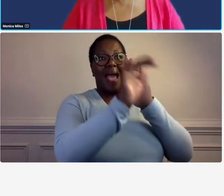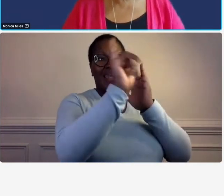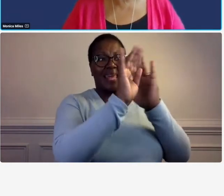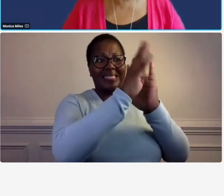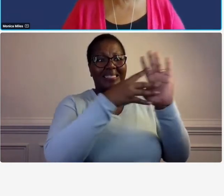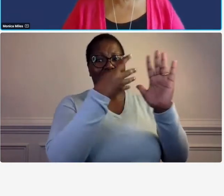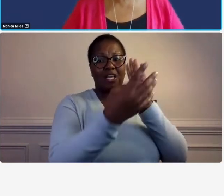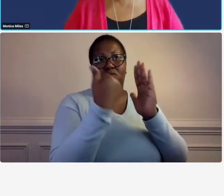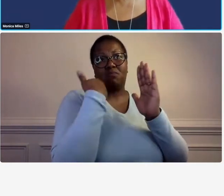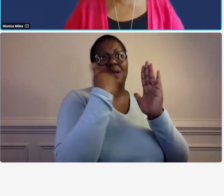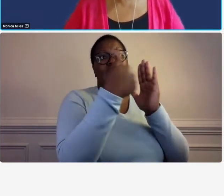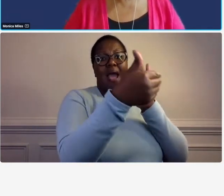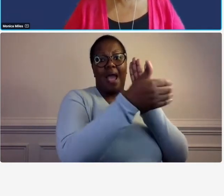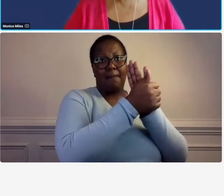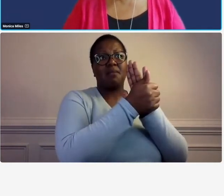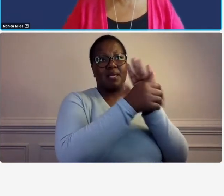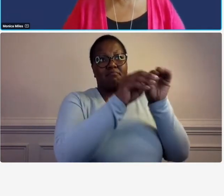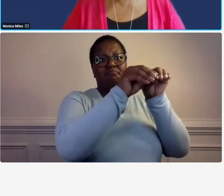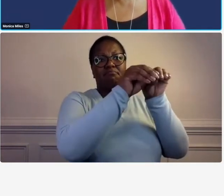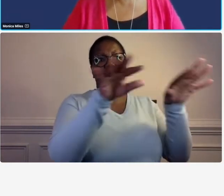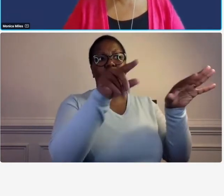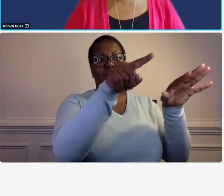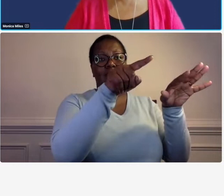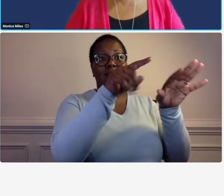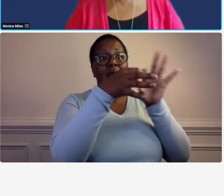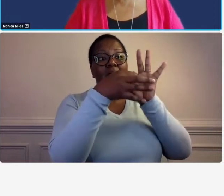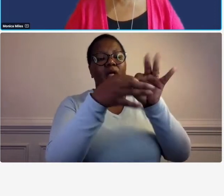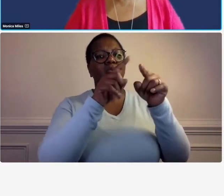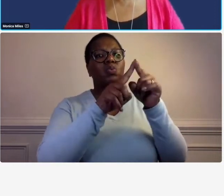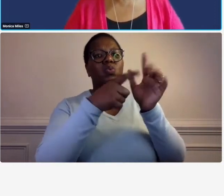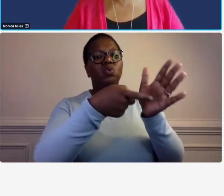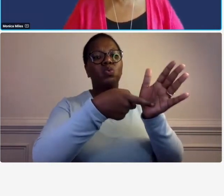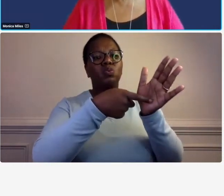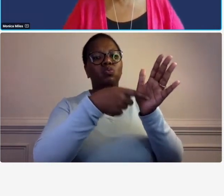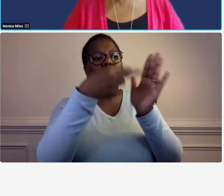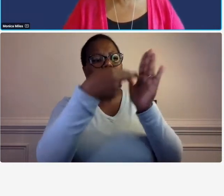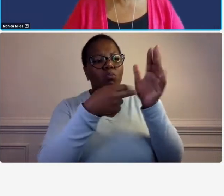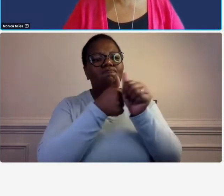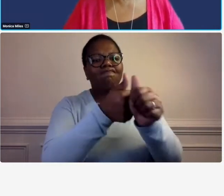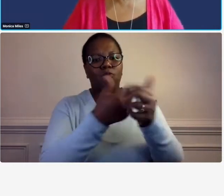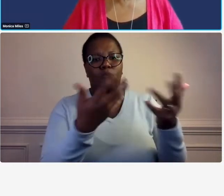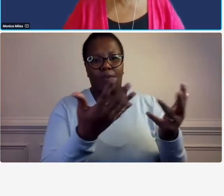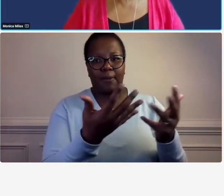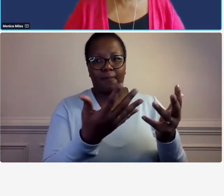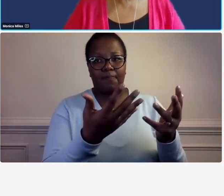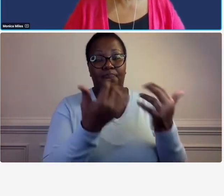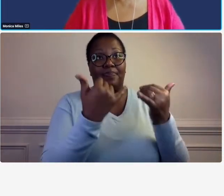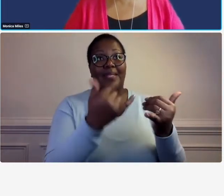that went out that addressed compliance and and um and and documentation that needed to be submitted